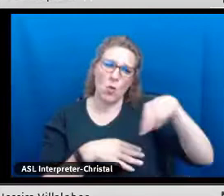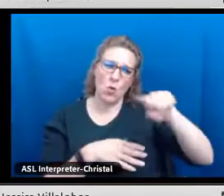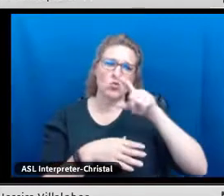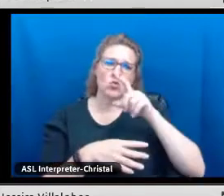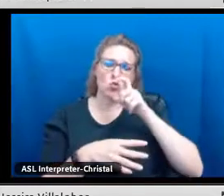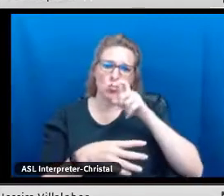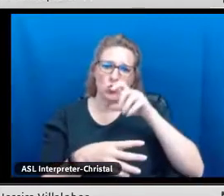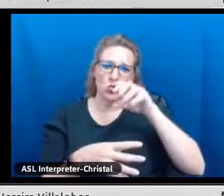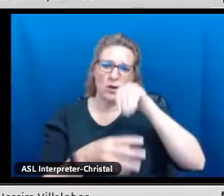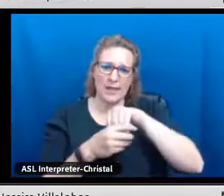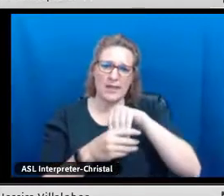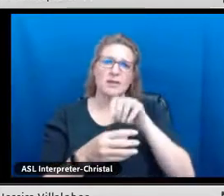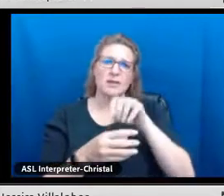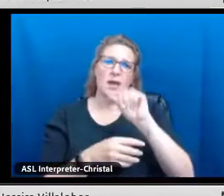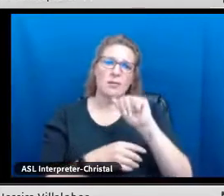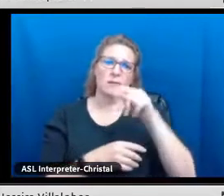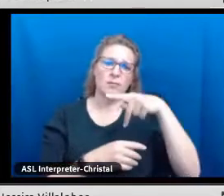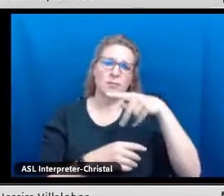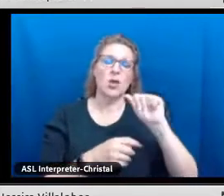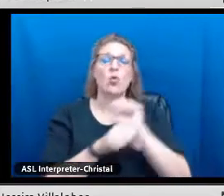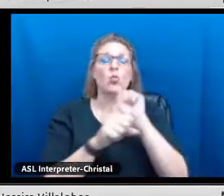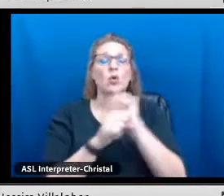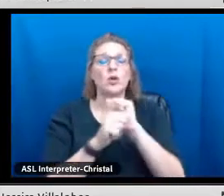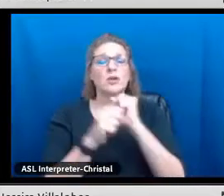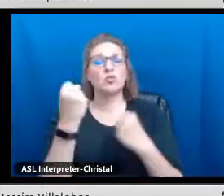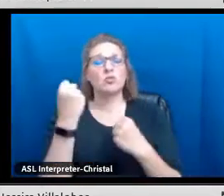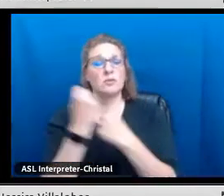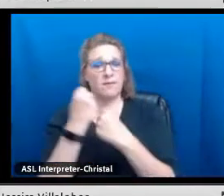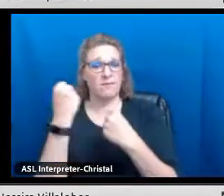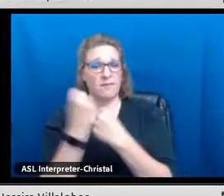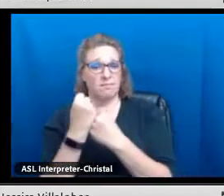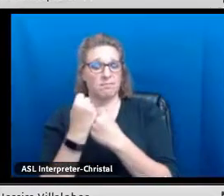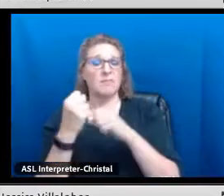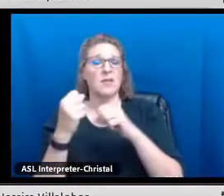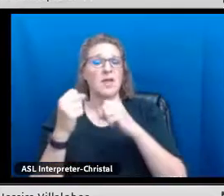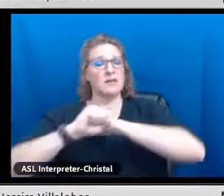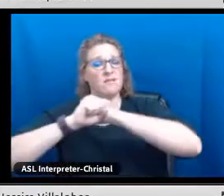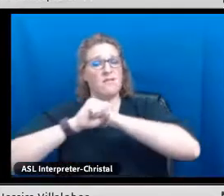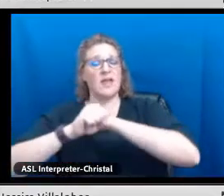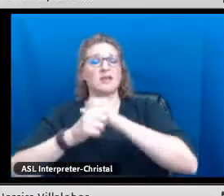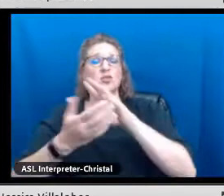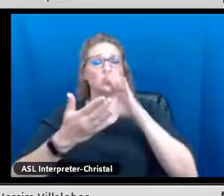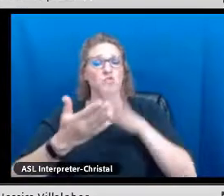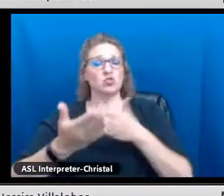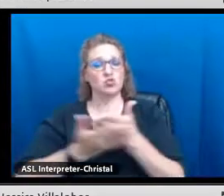where all stakeholders in Albuquerque Public Schools work to defend students' rights to